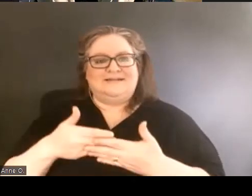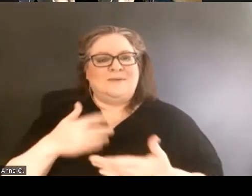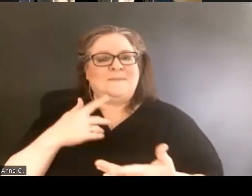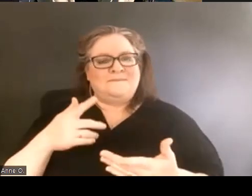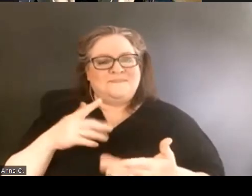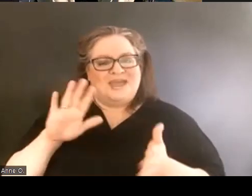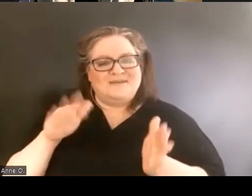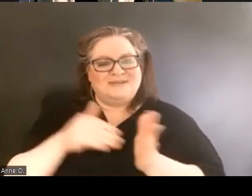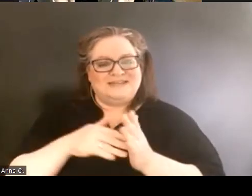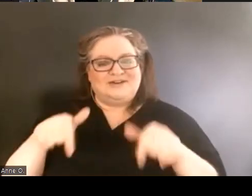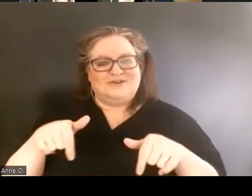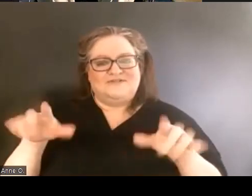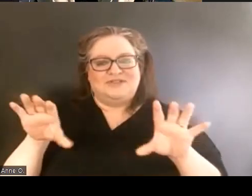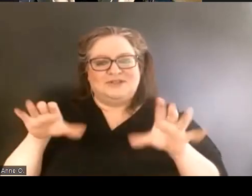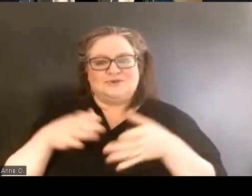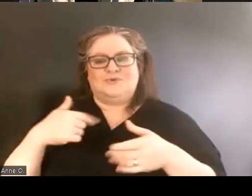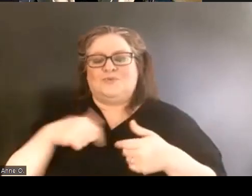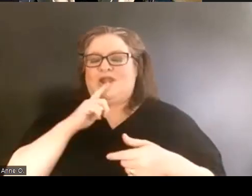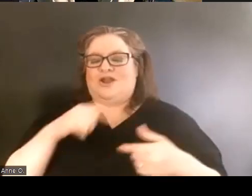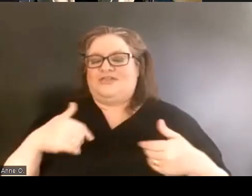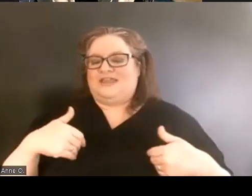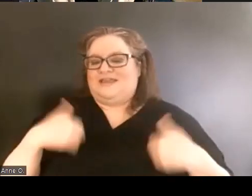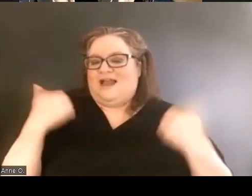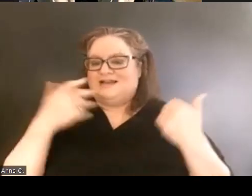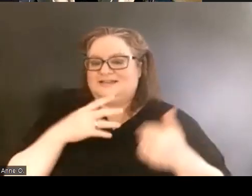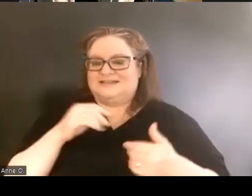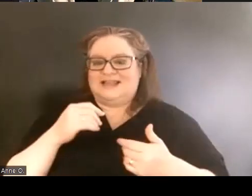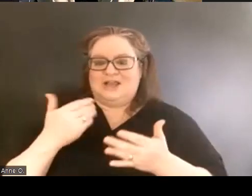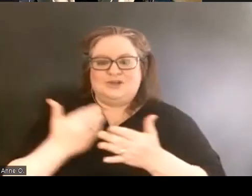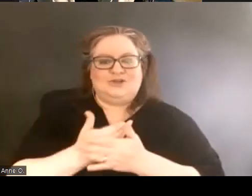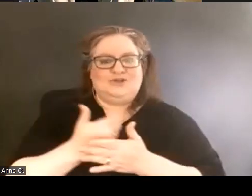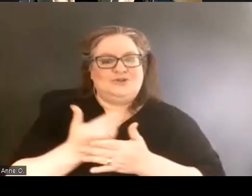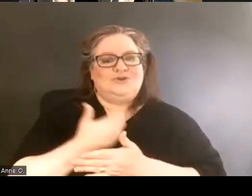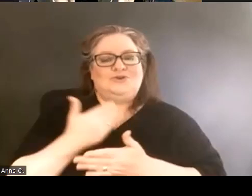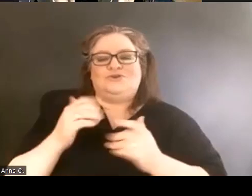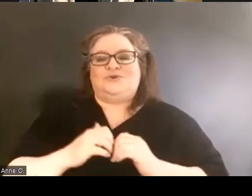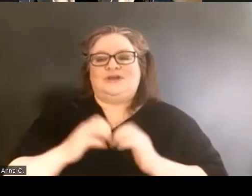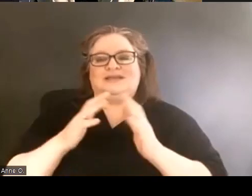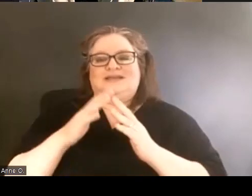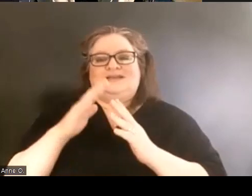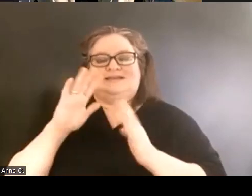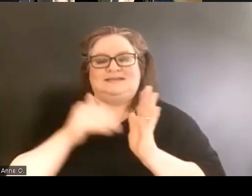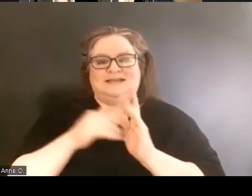We're the youngest and newest center of the groups that we've heard from today.